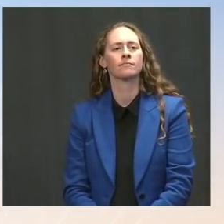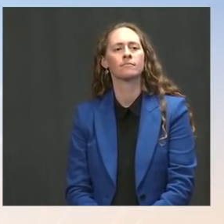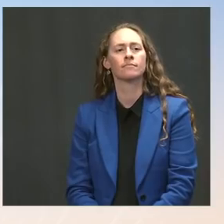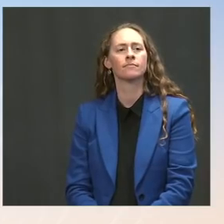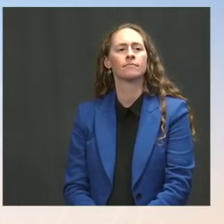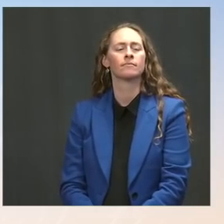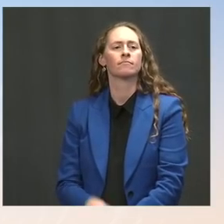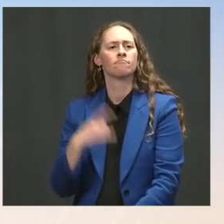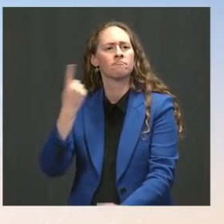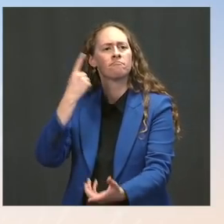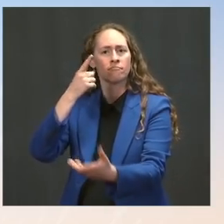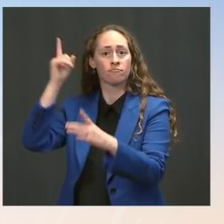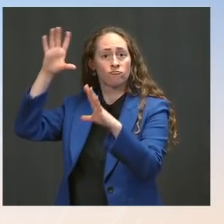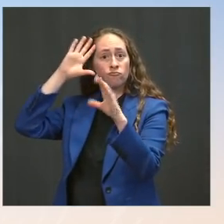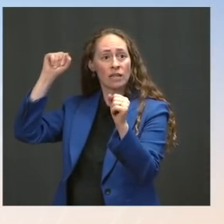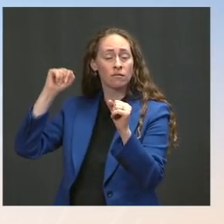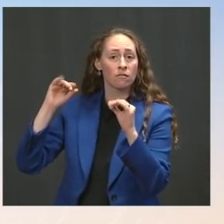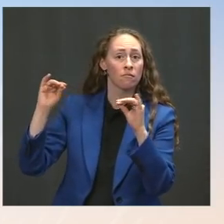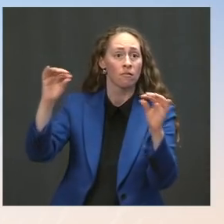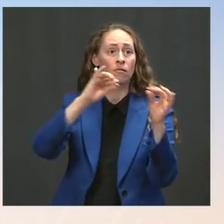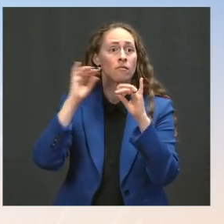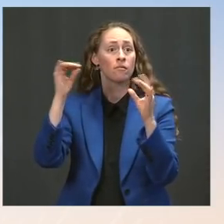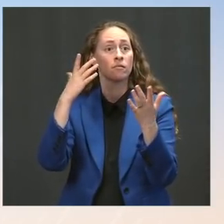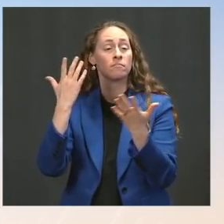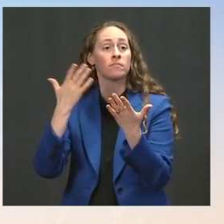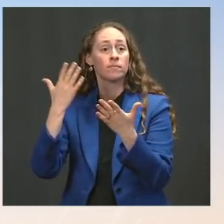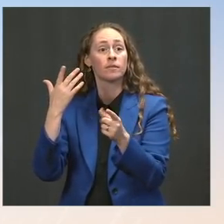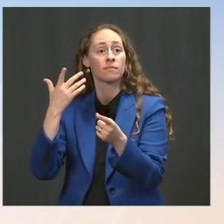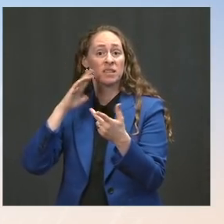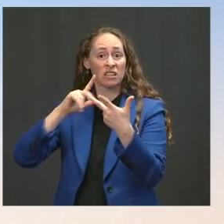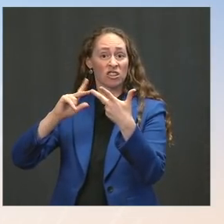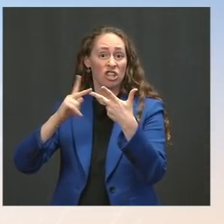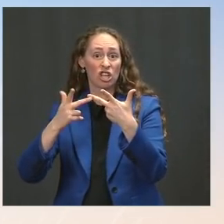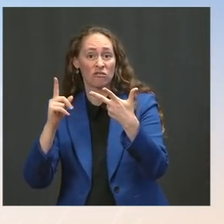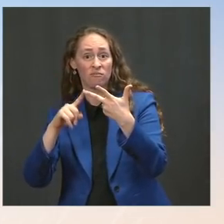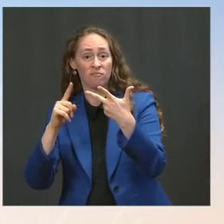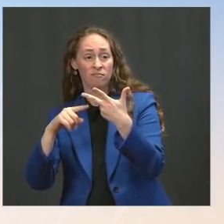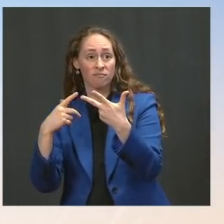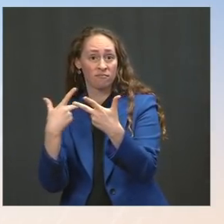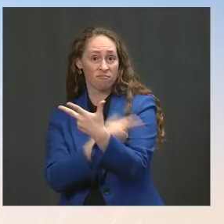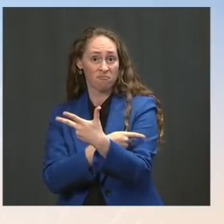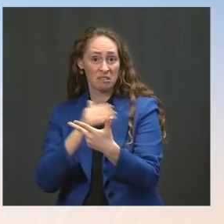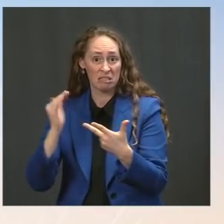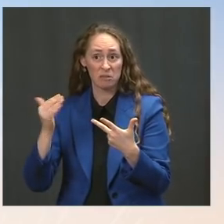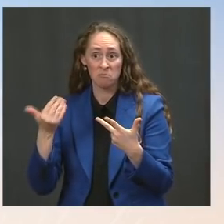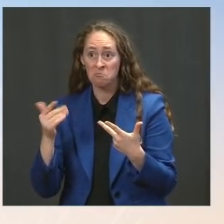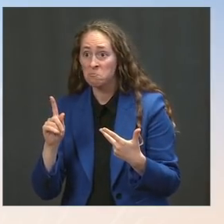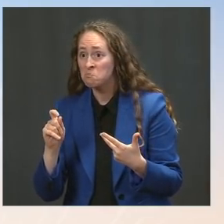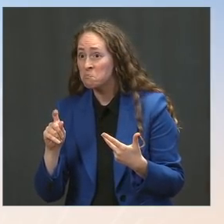Ms. Psaki: We would rely on the health and -- the expertise of our health and medical experts, and that's not a guidance